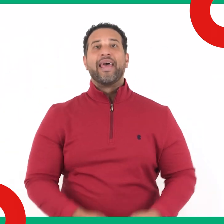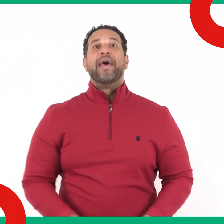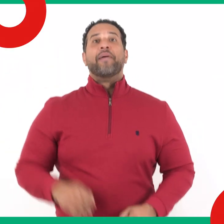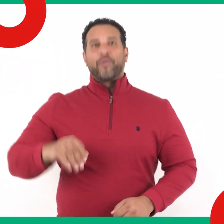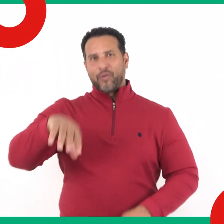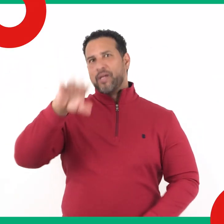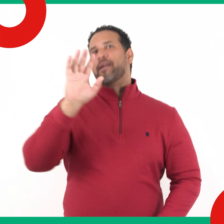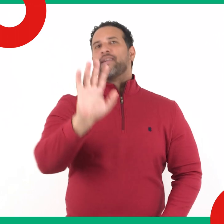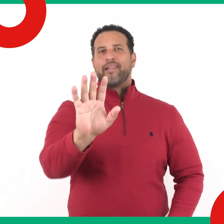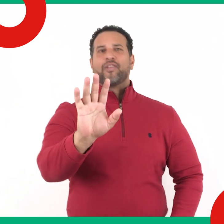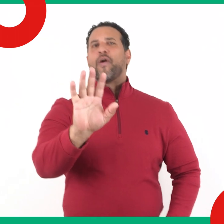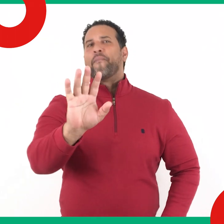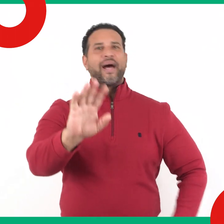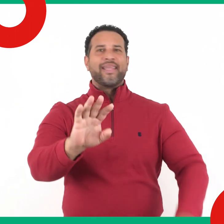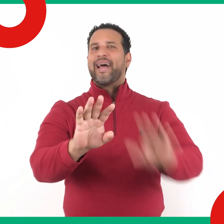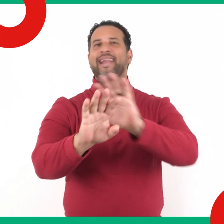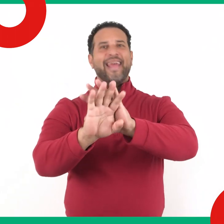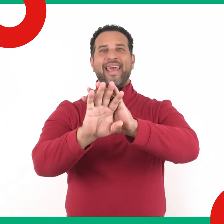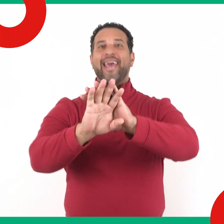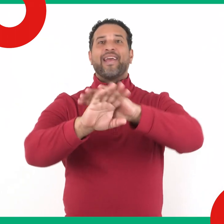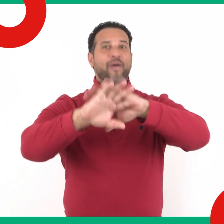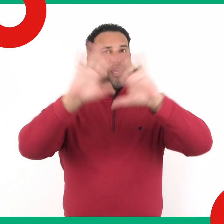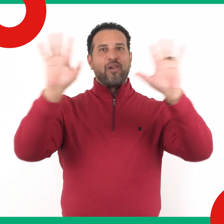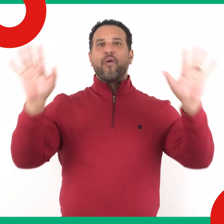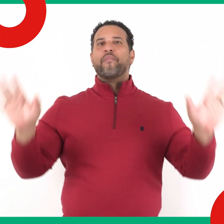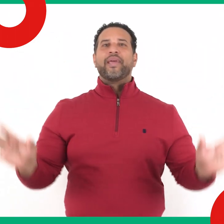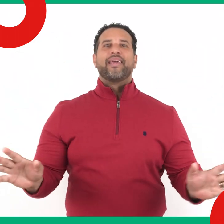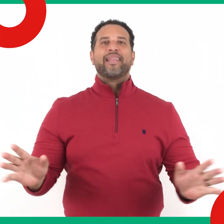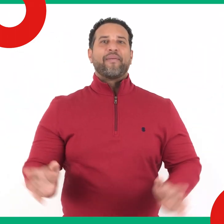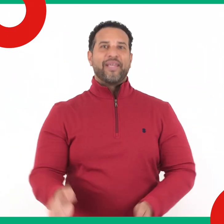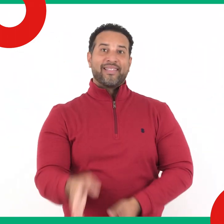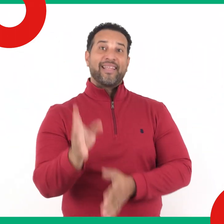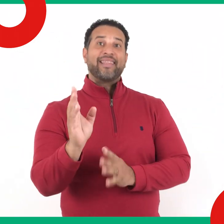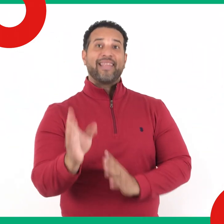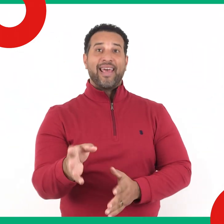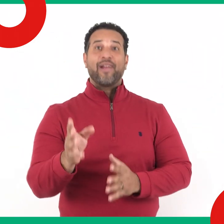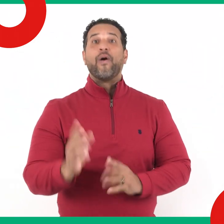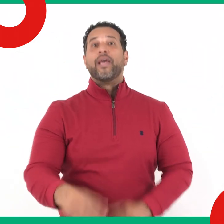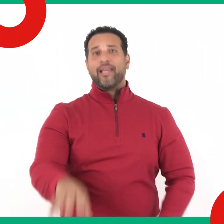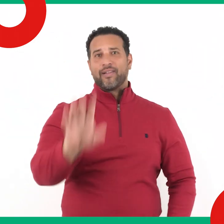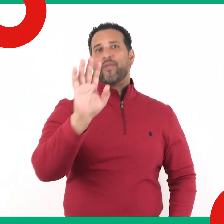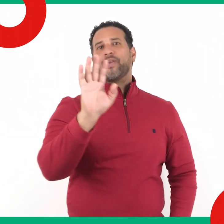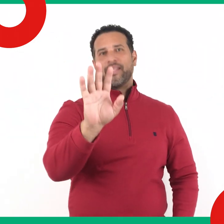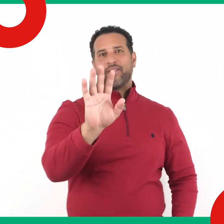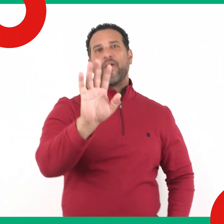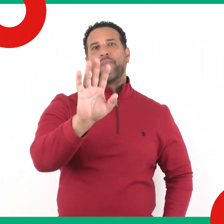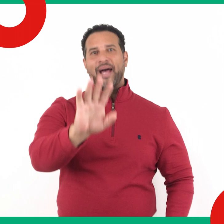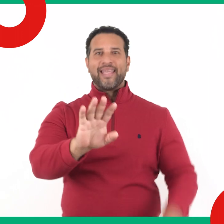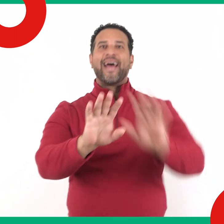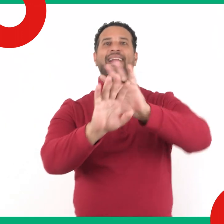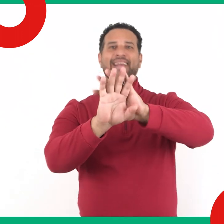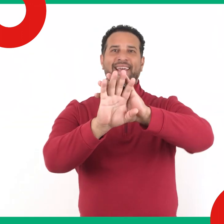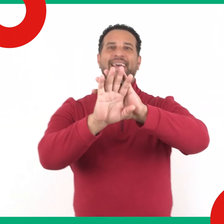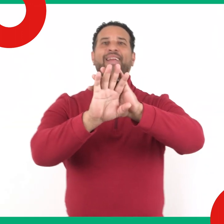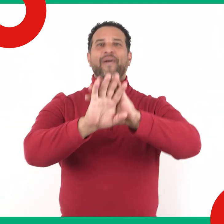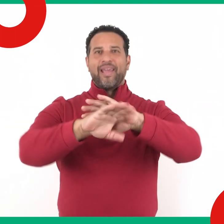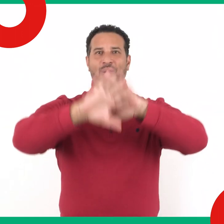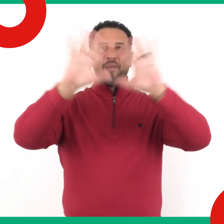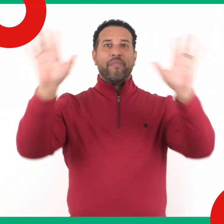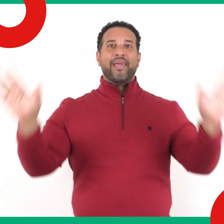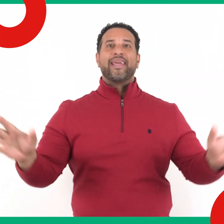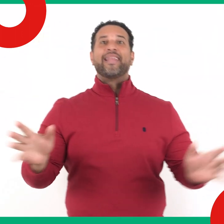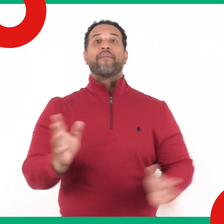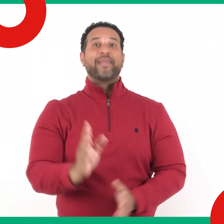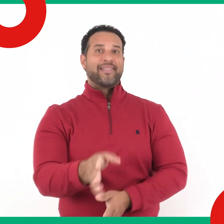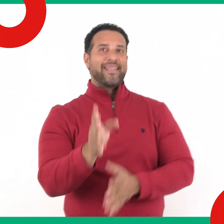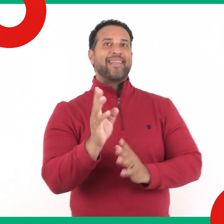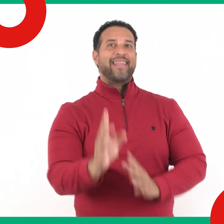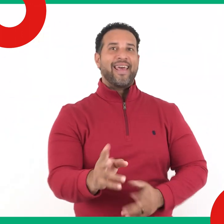El lucerito mañanero ilumina mi sendero.